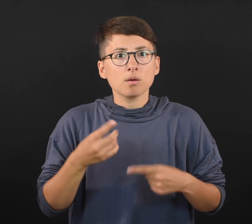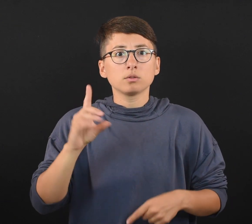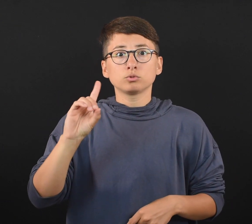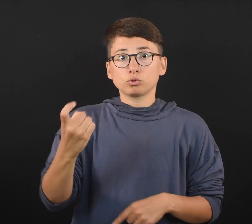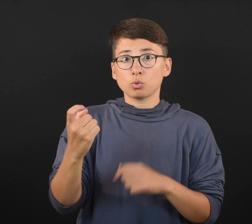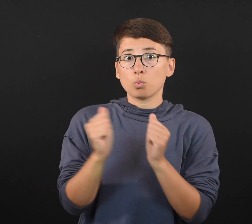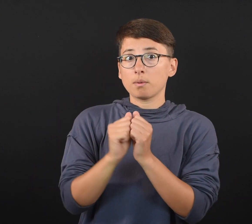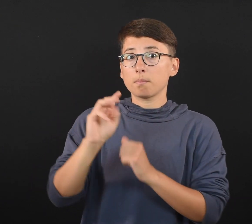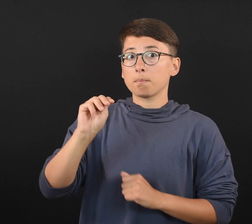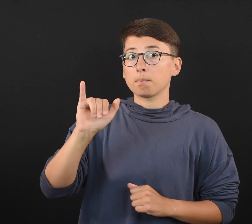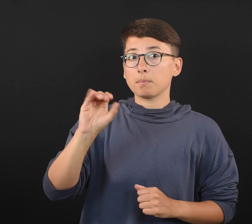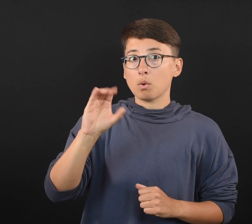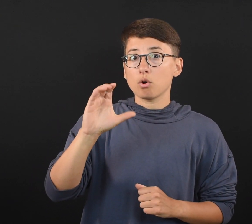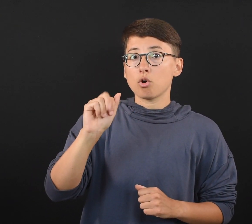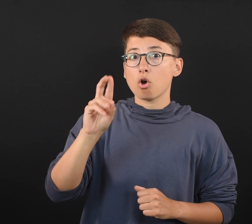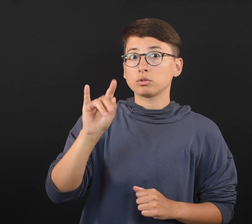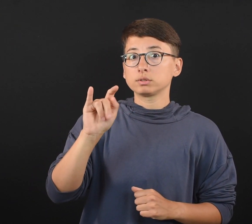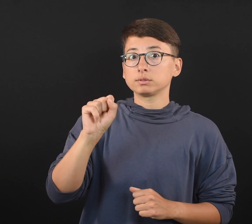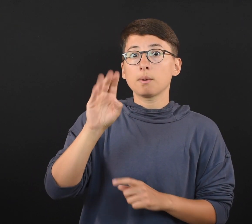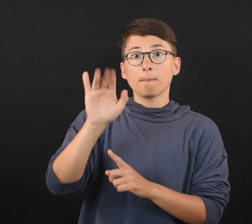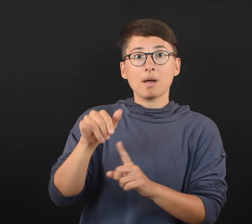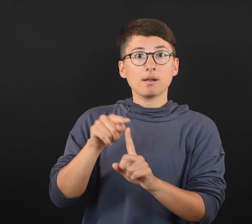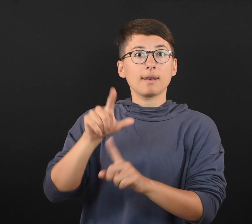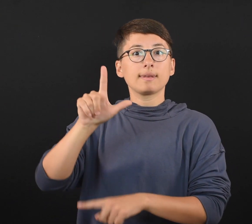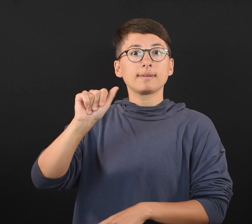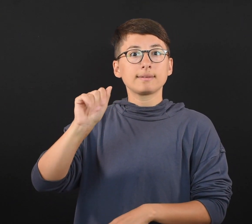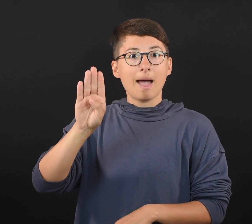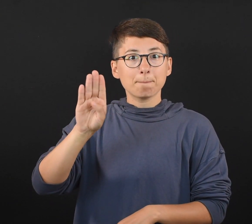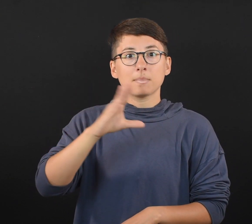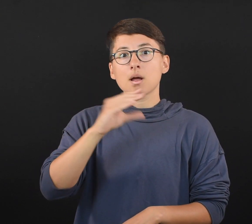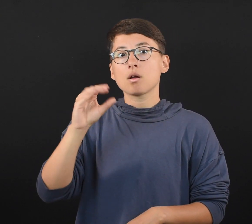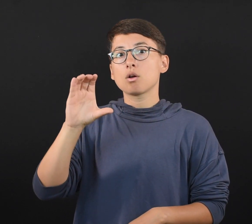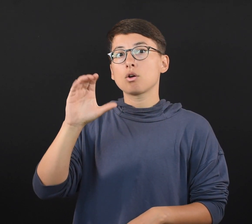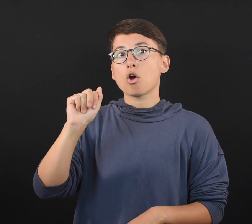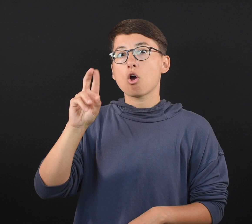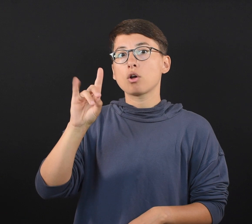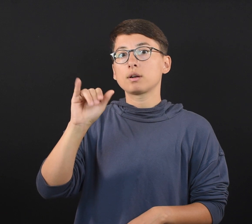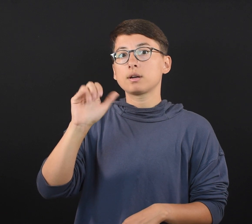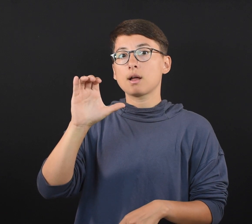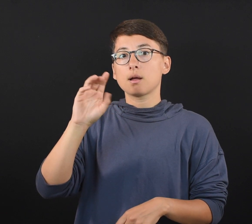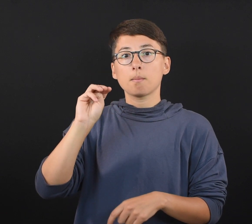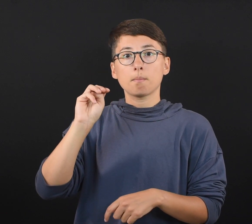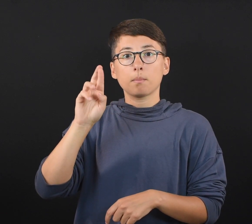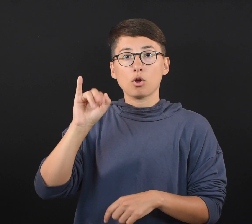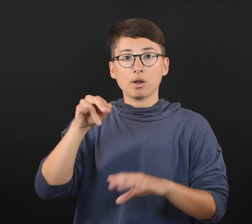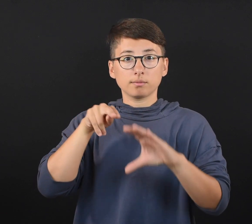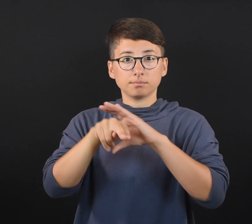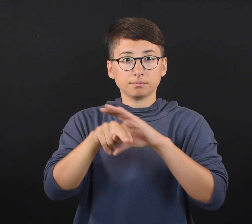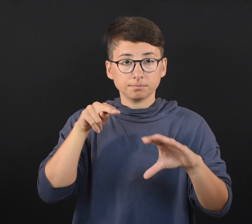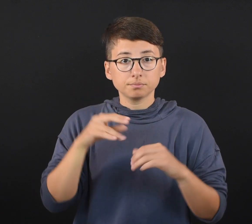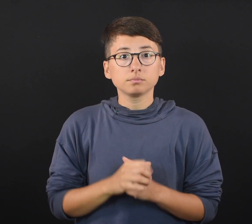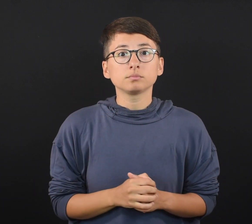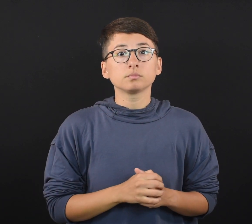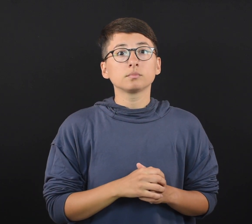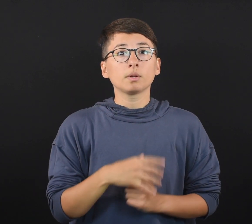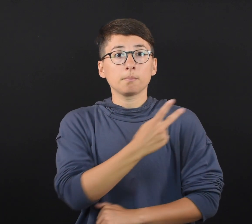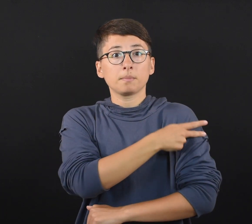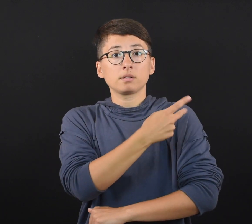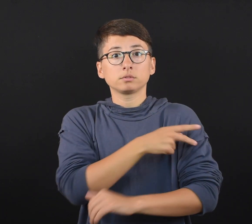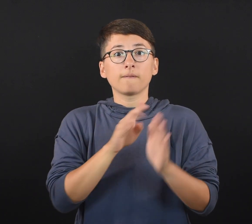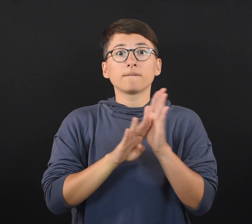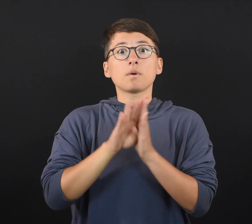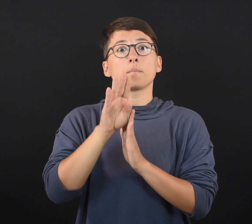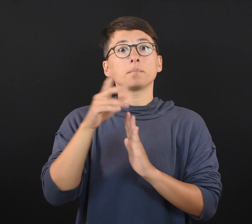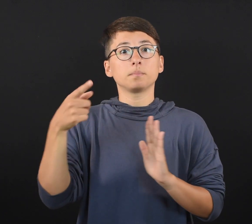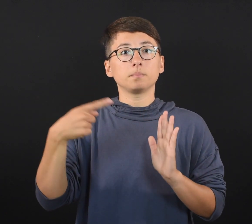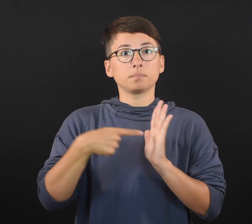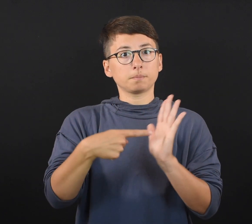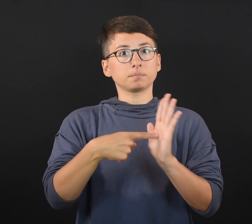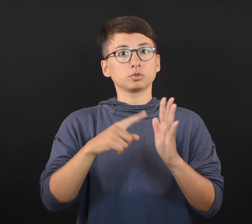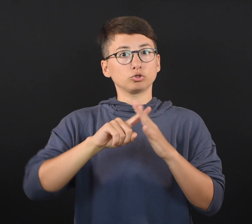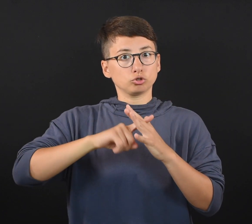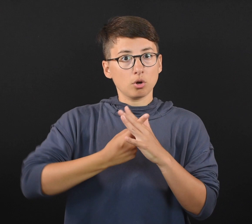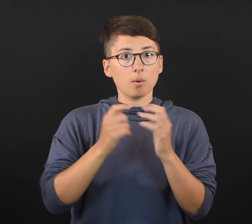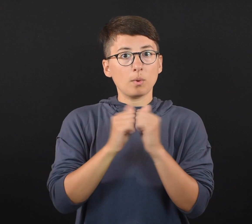laboratory and cardiac MRI. The patients developed symptoms, starting with a fever,